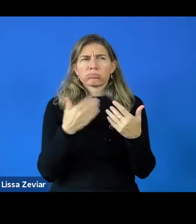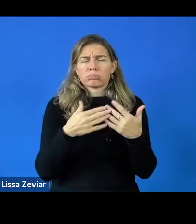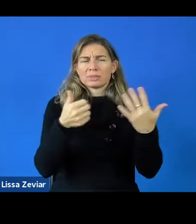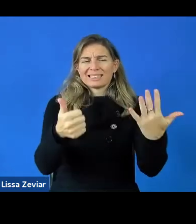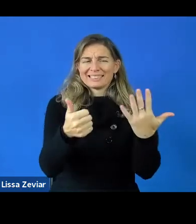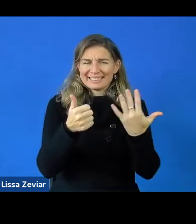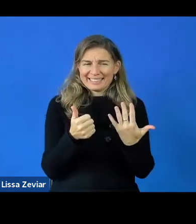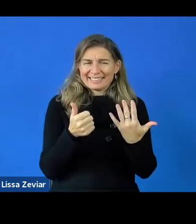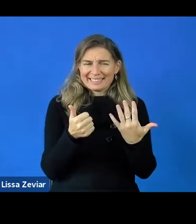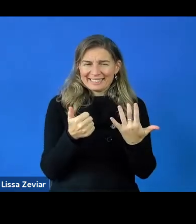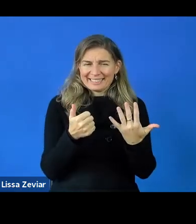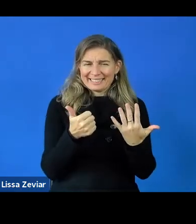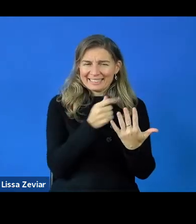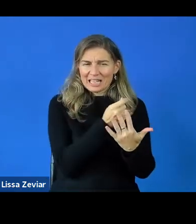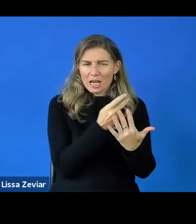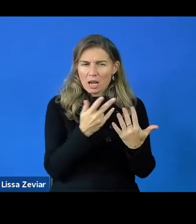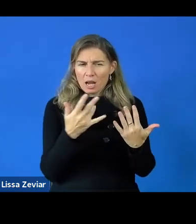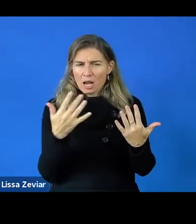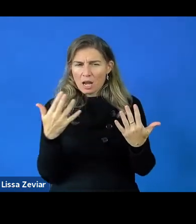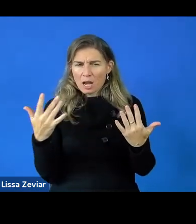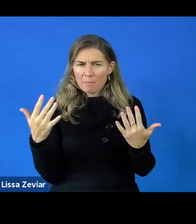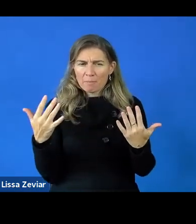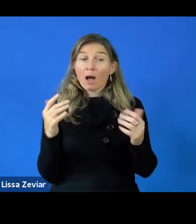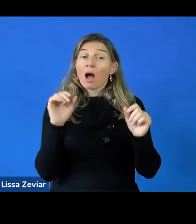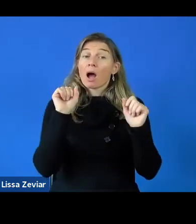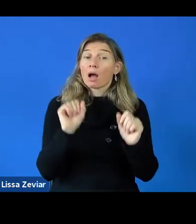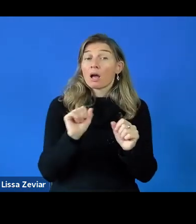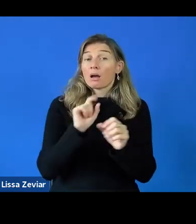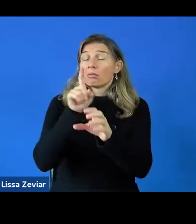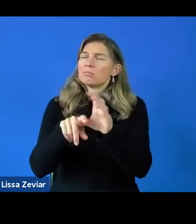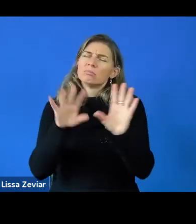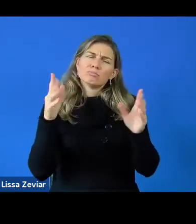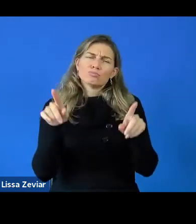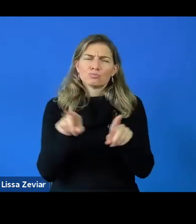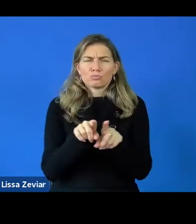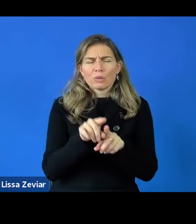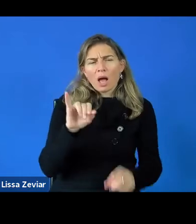With that, you can always participate, it's your ID number in EU projects.